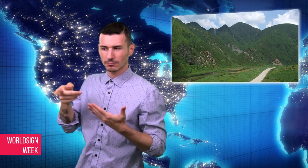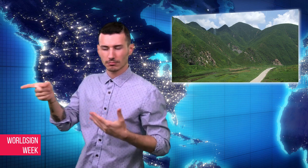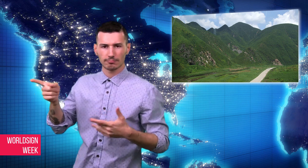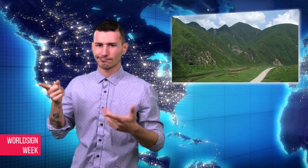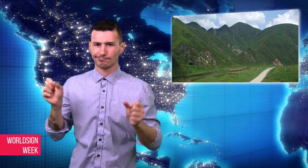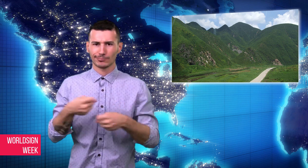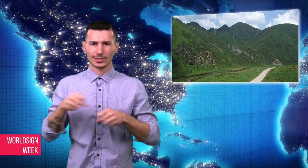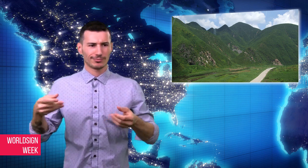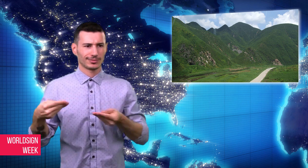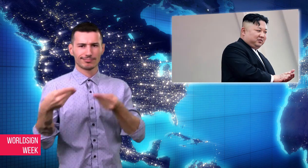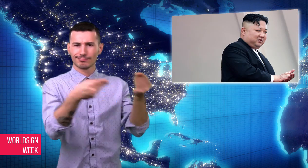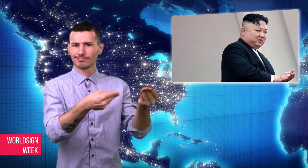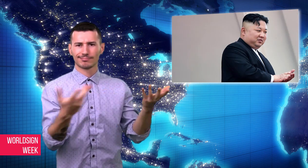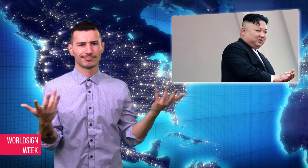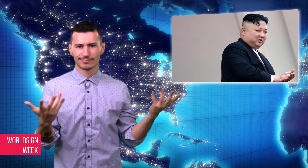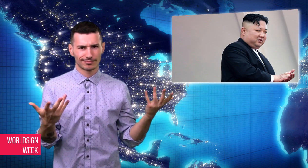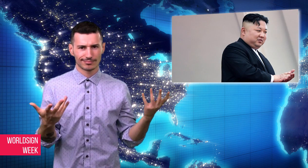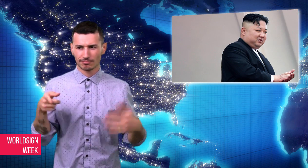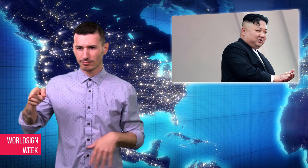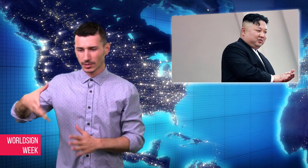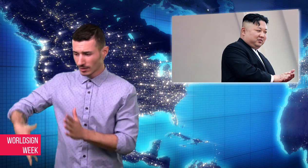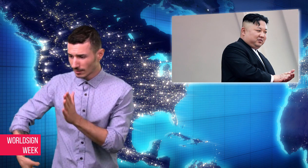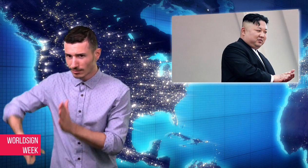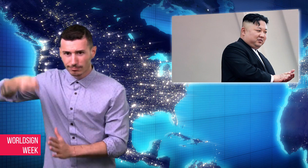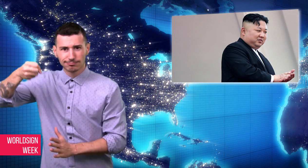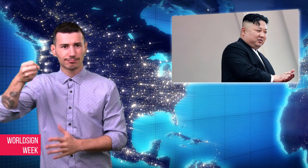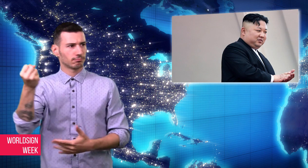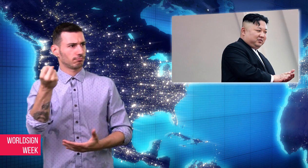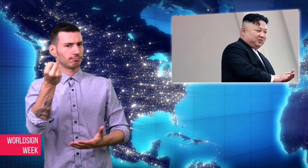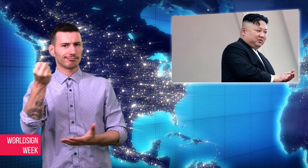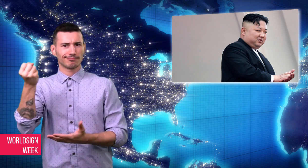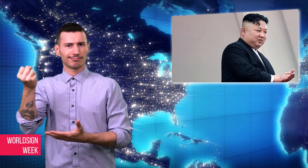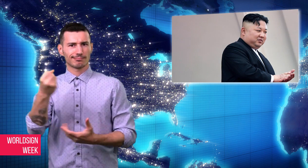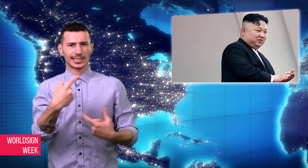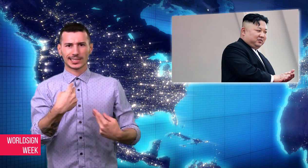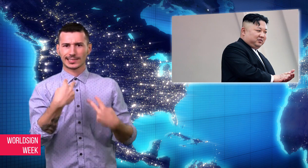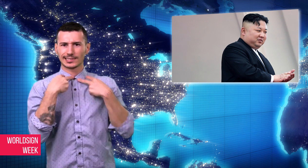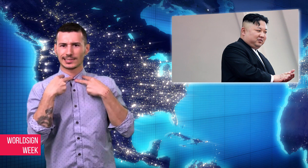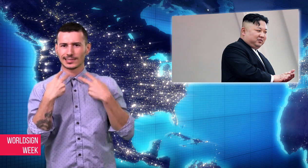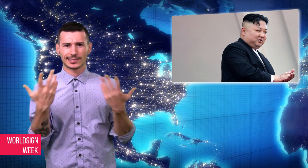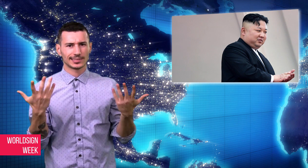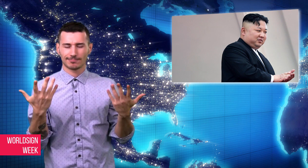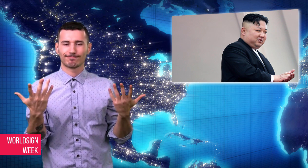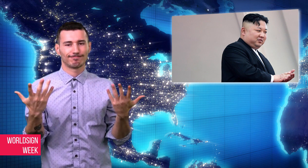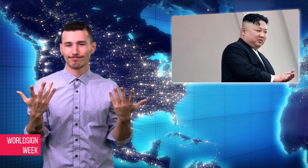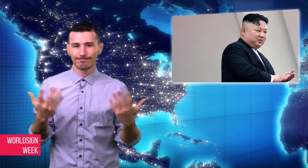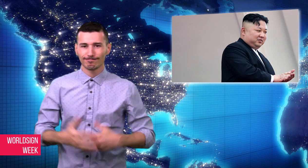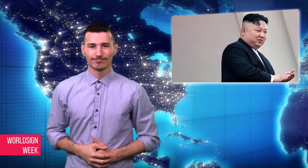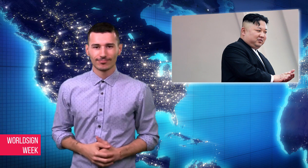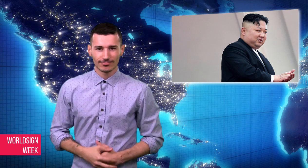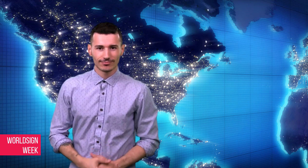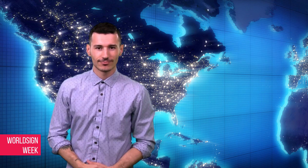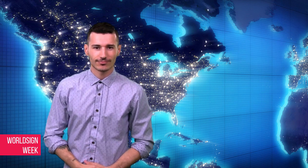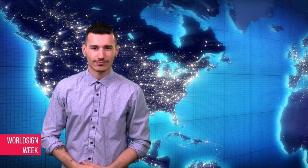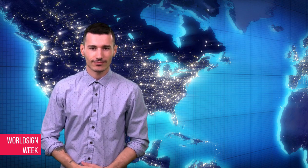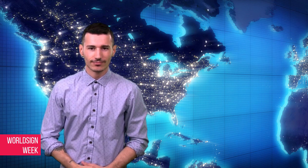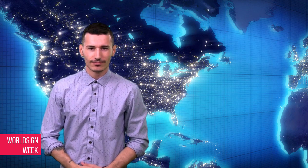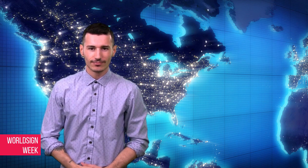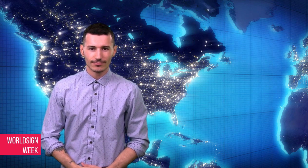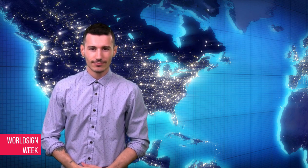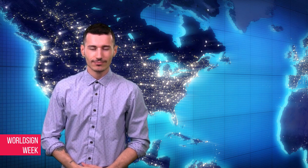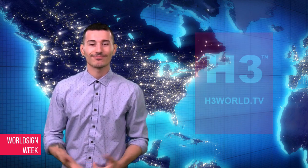do get it out of the ground.